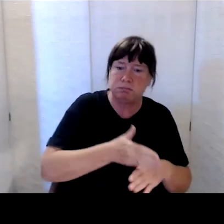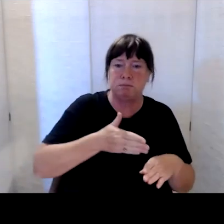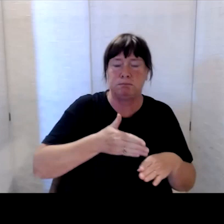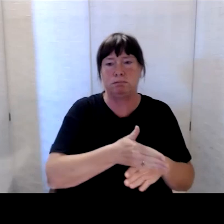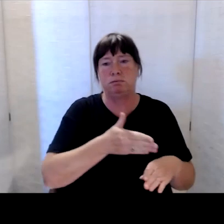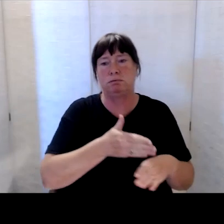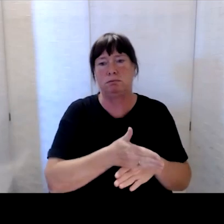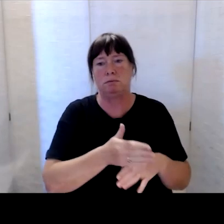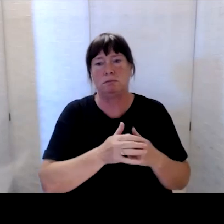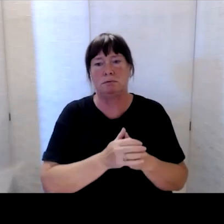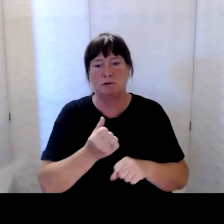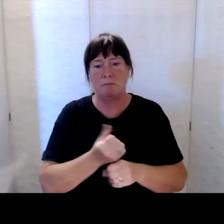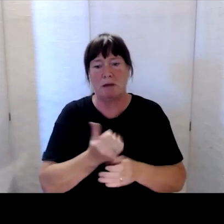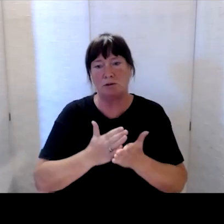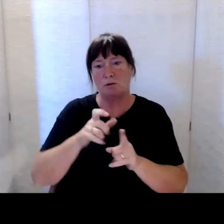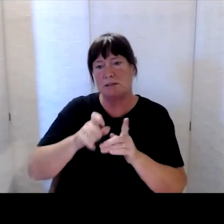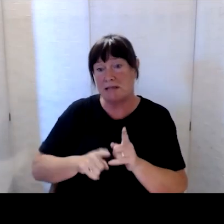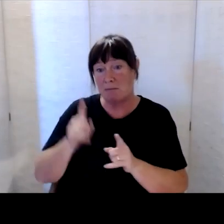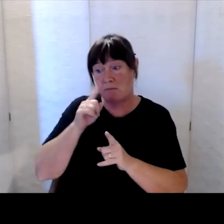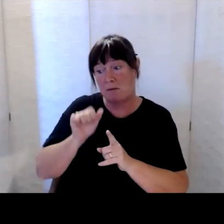to keep disabled people and whānau safe.